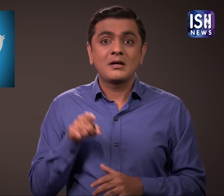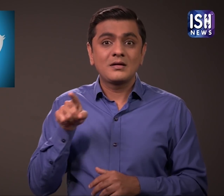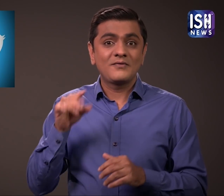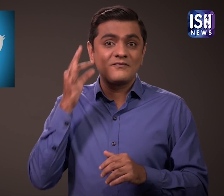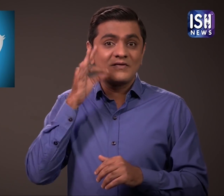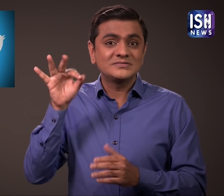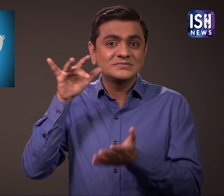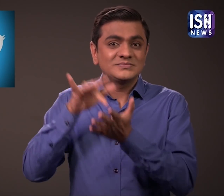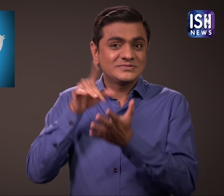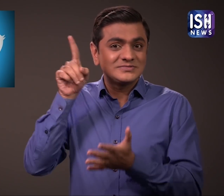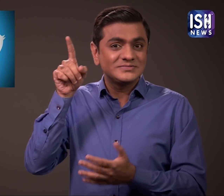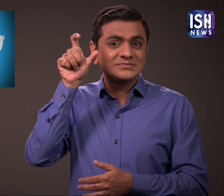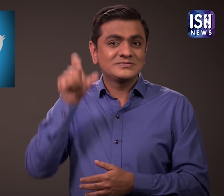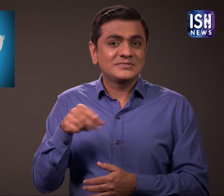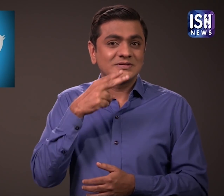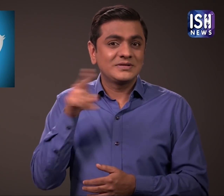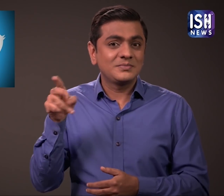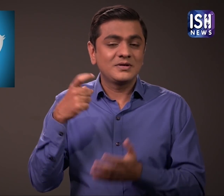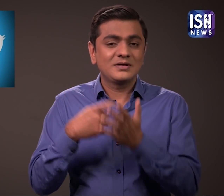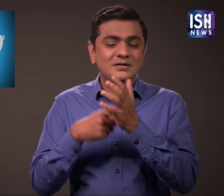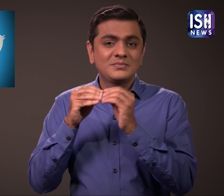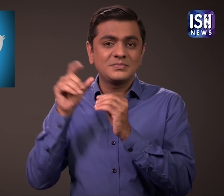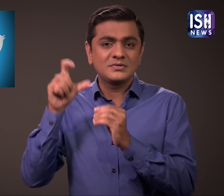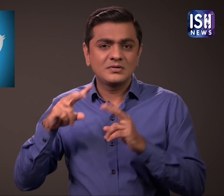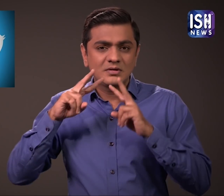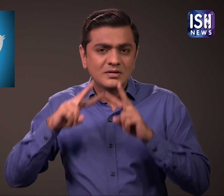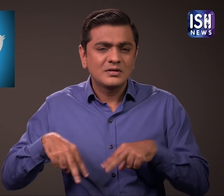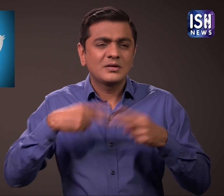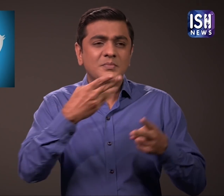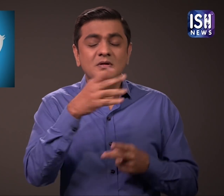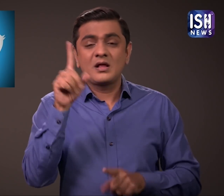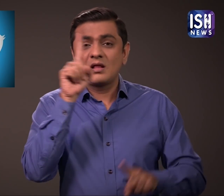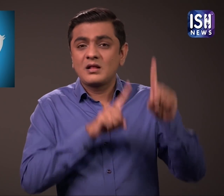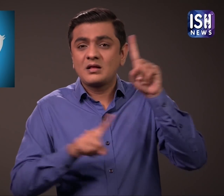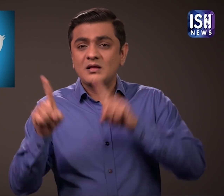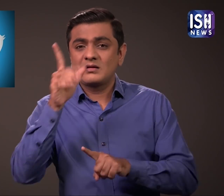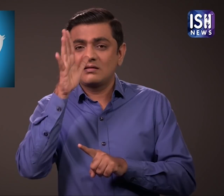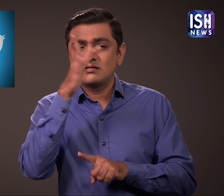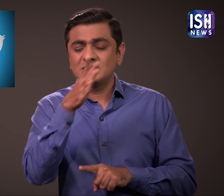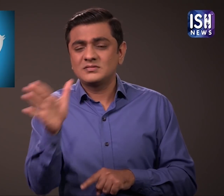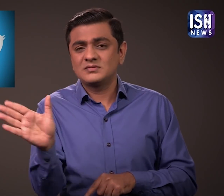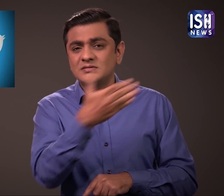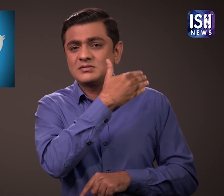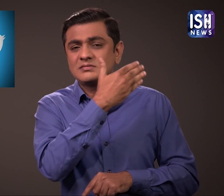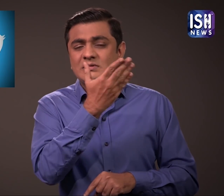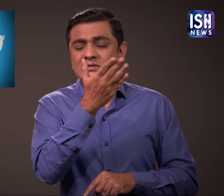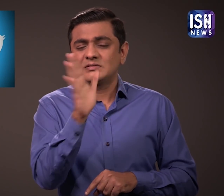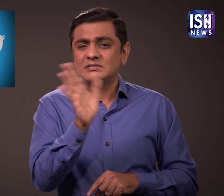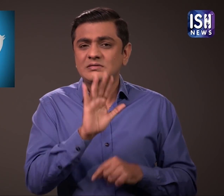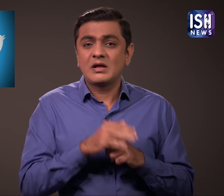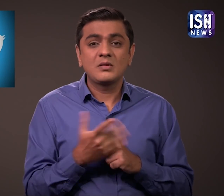However Baptiste responded to Radhakrishna's claims and called it 'Lies'.